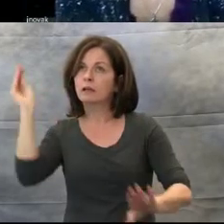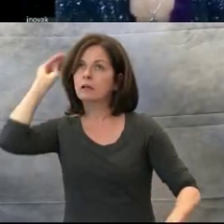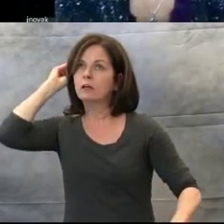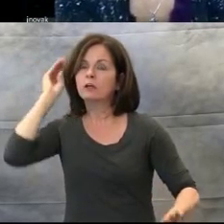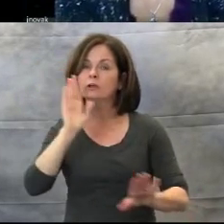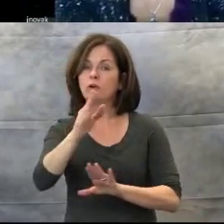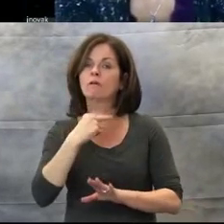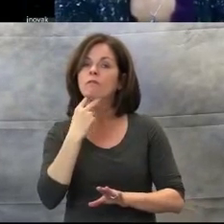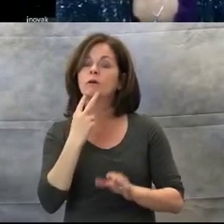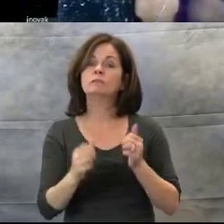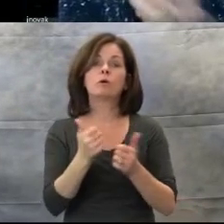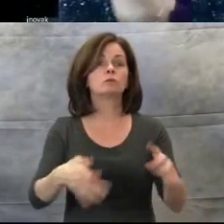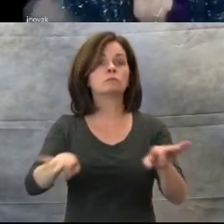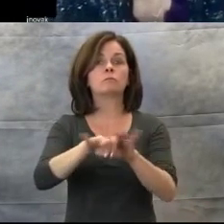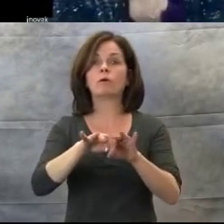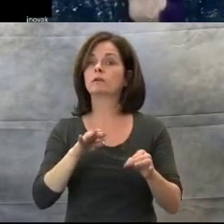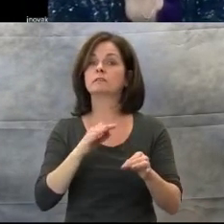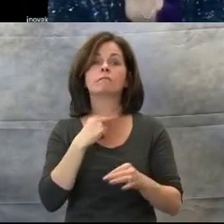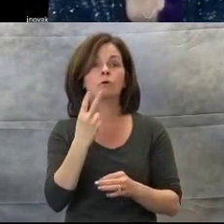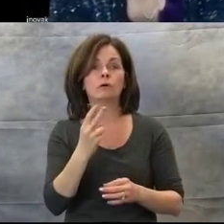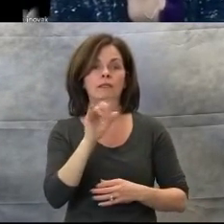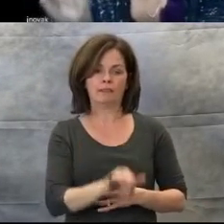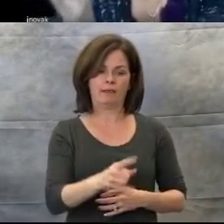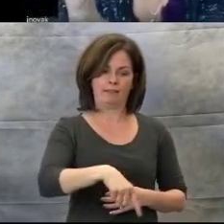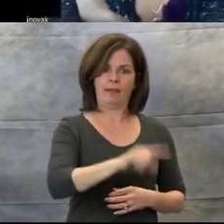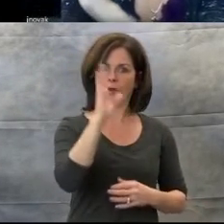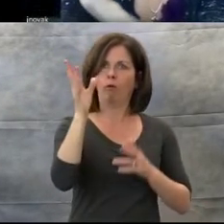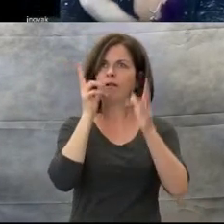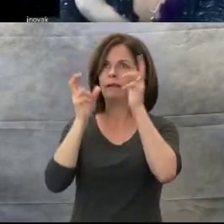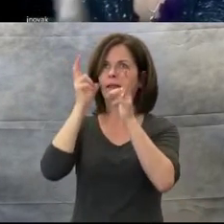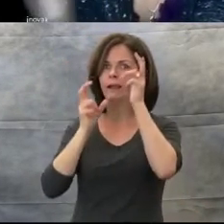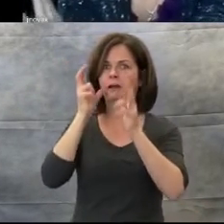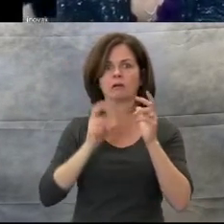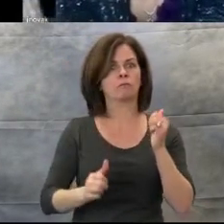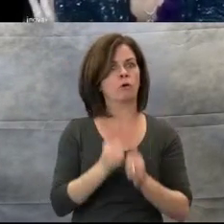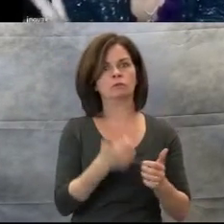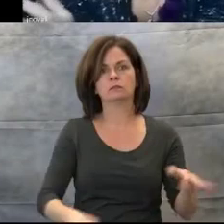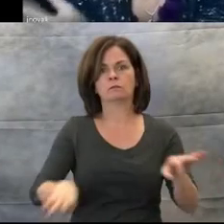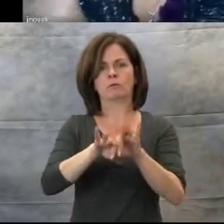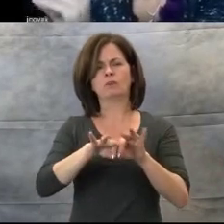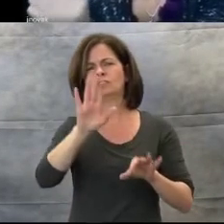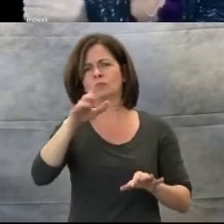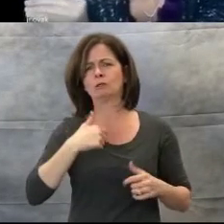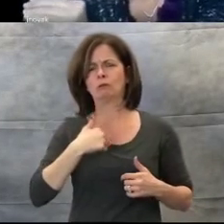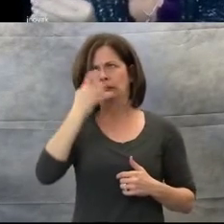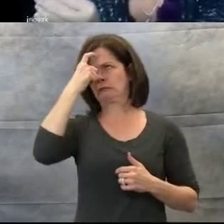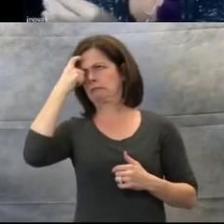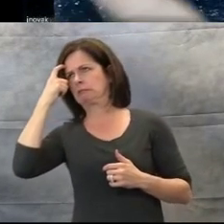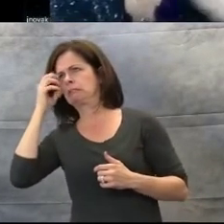I encourage you not to focus on the insecurities or past history of negative musical experience